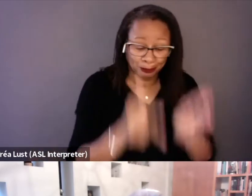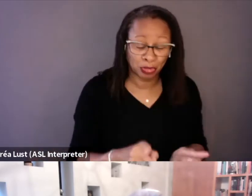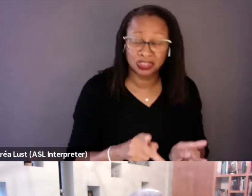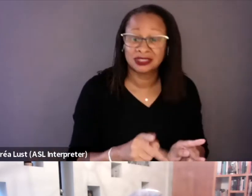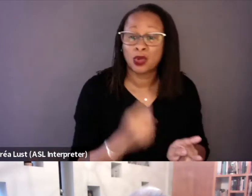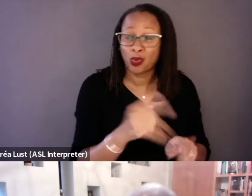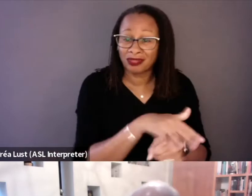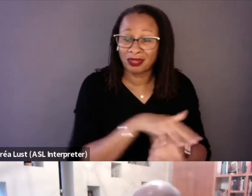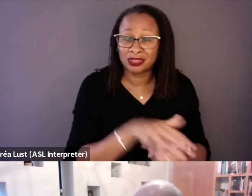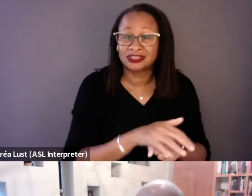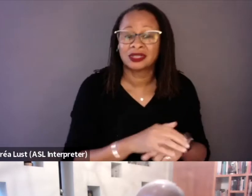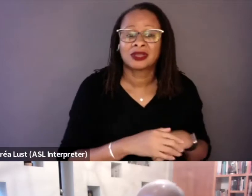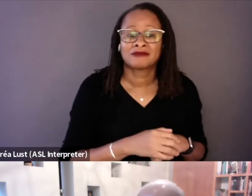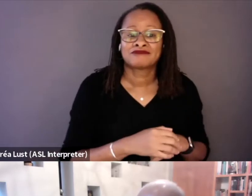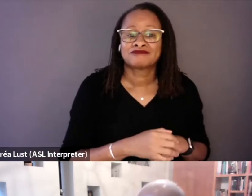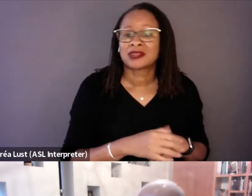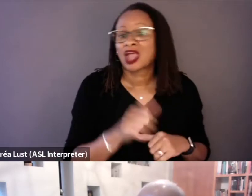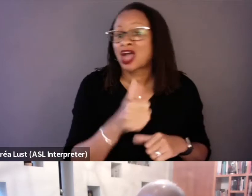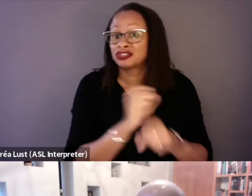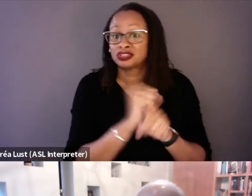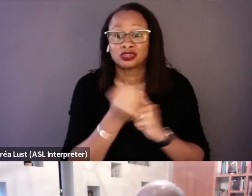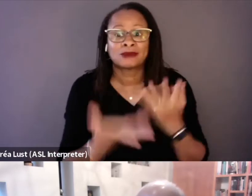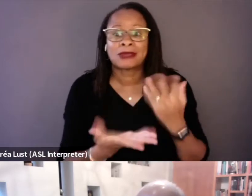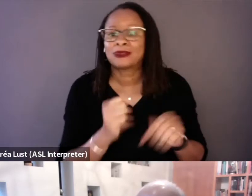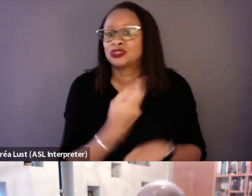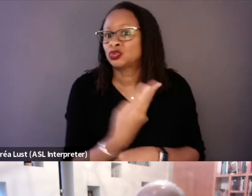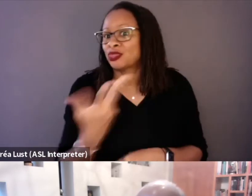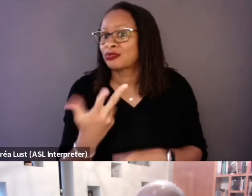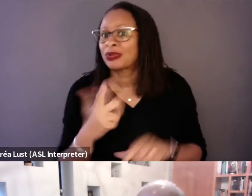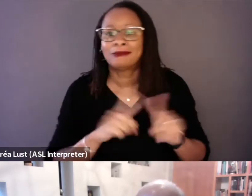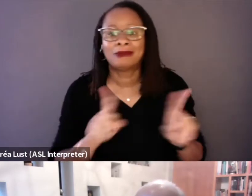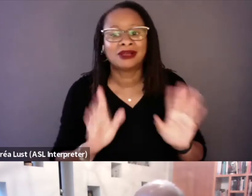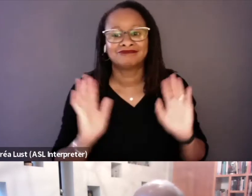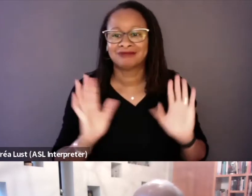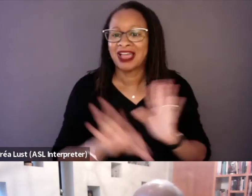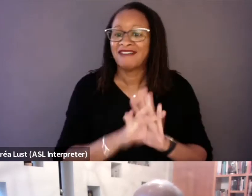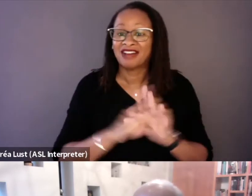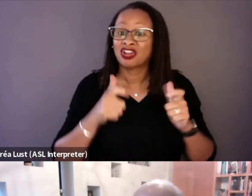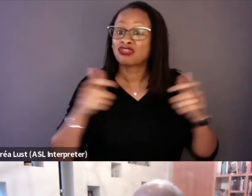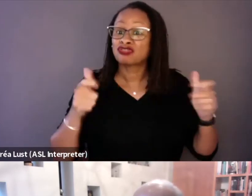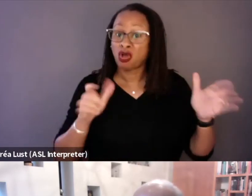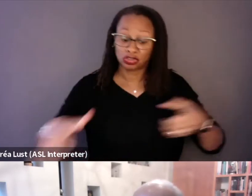where in other circumstances we might've done two or three, finding large locations, doing all of those things,